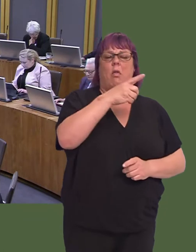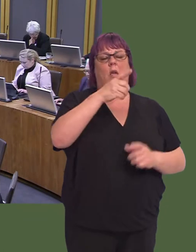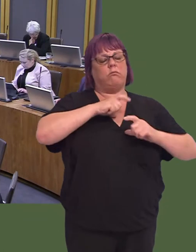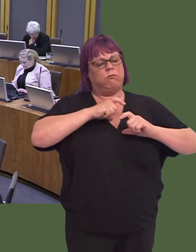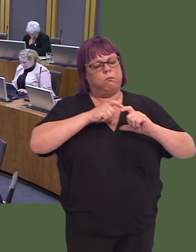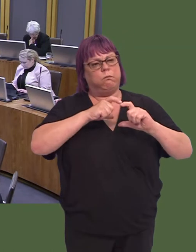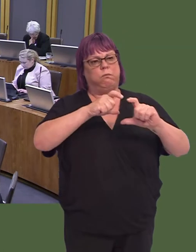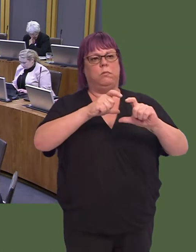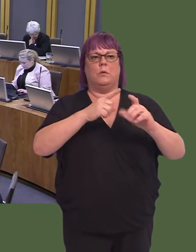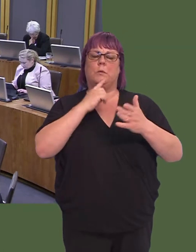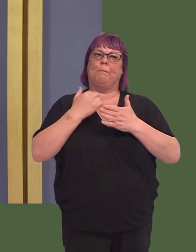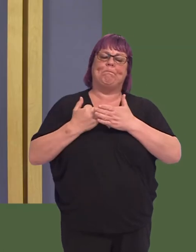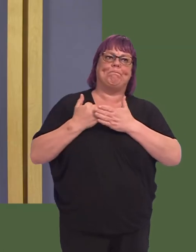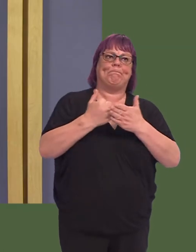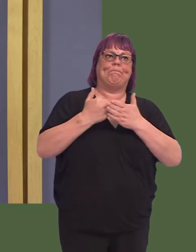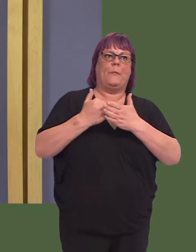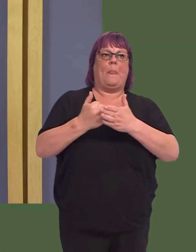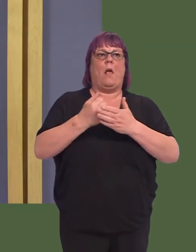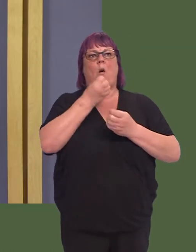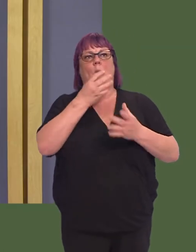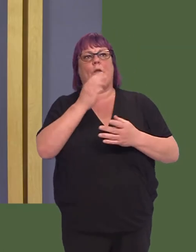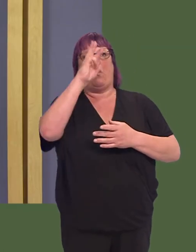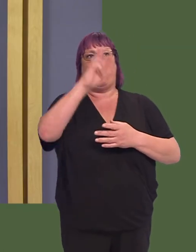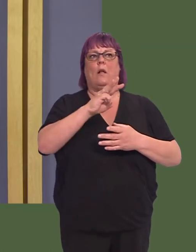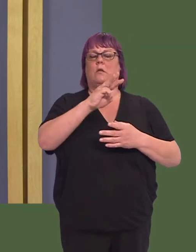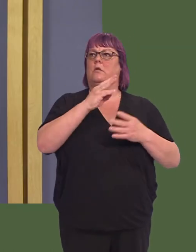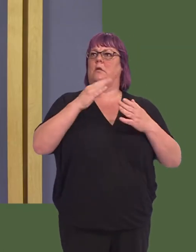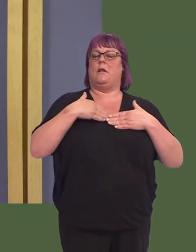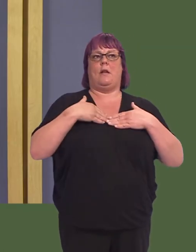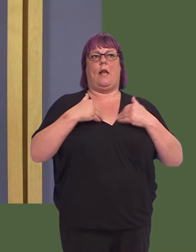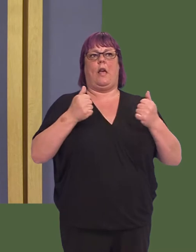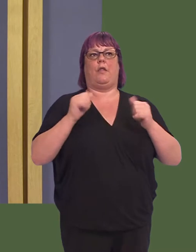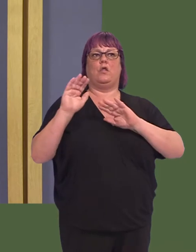ambulance service, who continue to contribute to our wonderful Welsh national health service